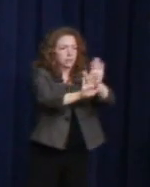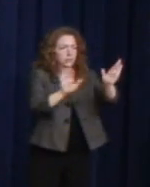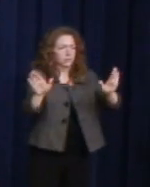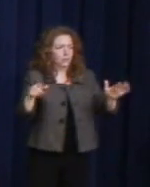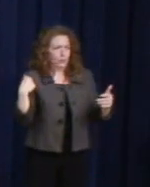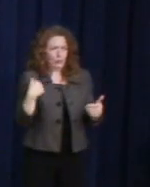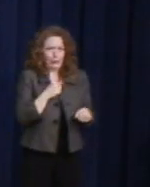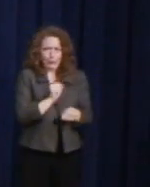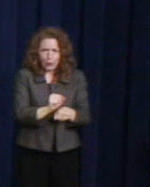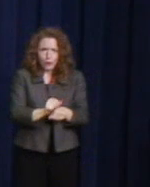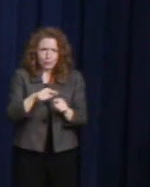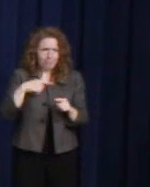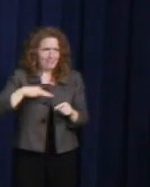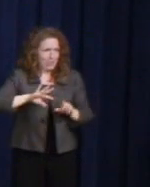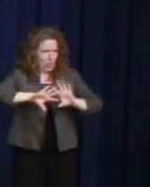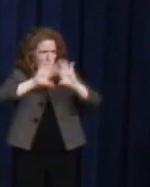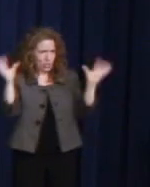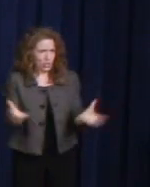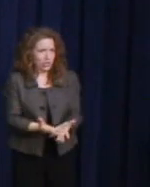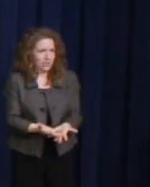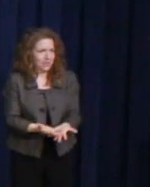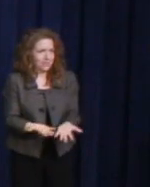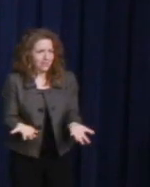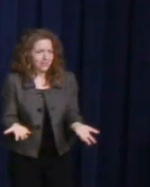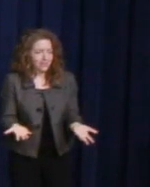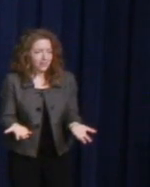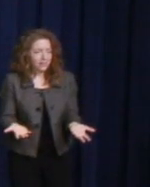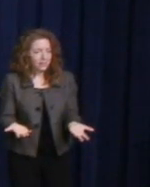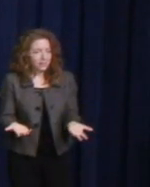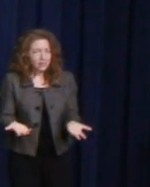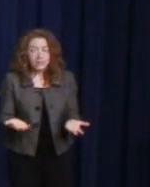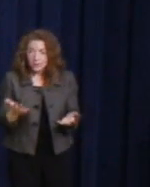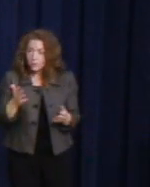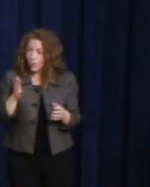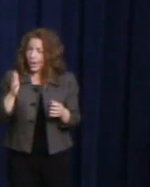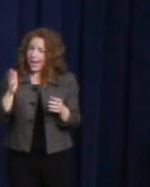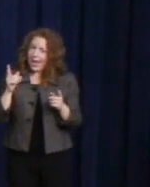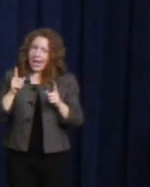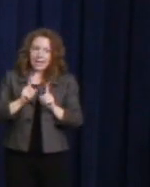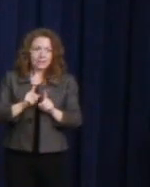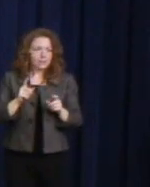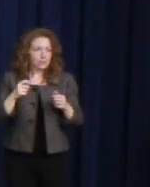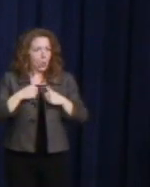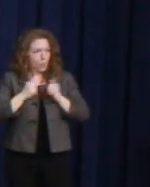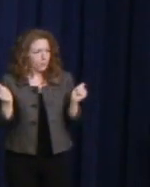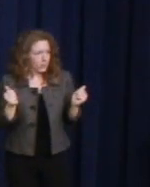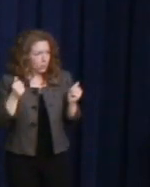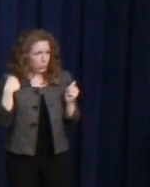The benefit for all people and as openly gay officials, we reflect and represent the best of our communities.